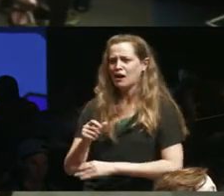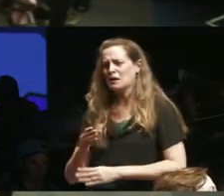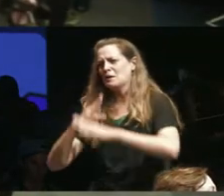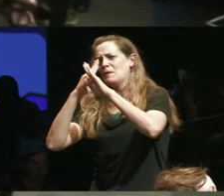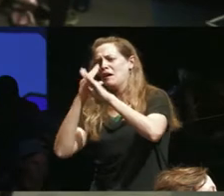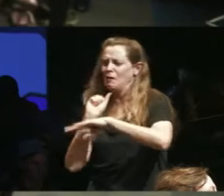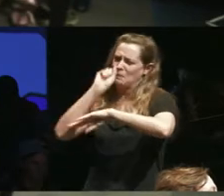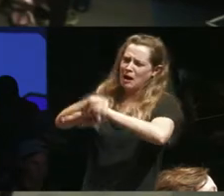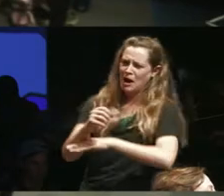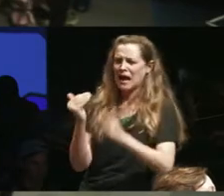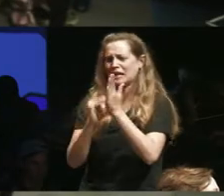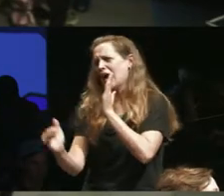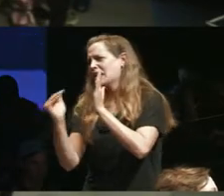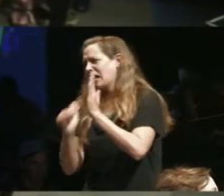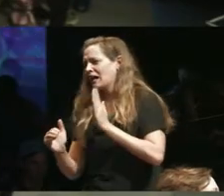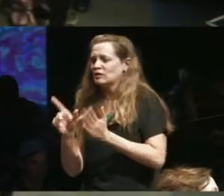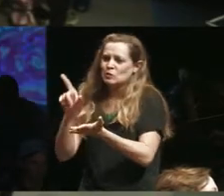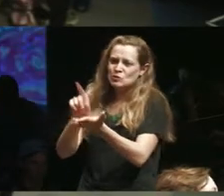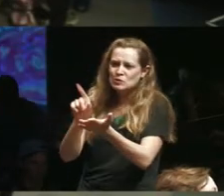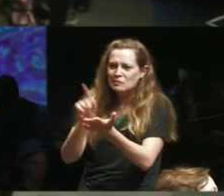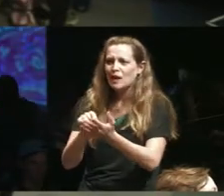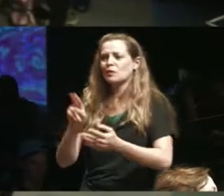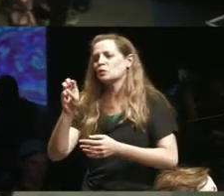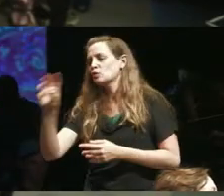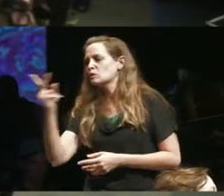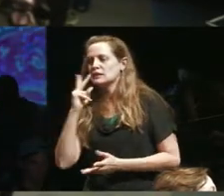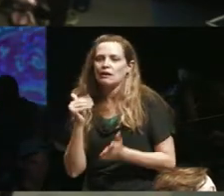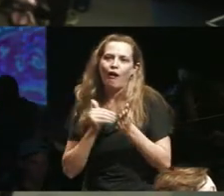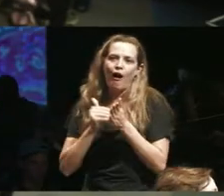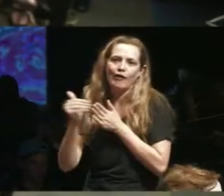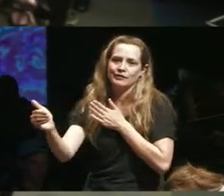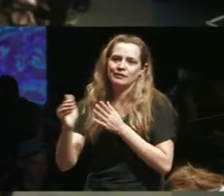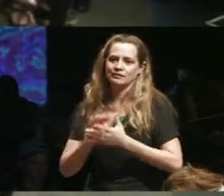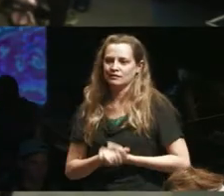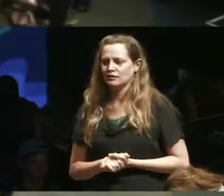that we see in the newspaper and in the news all the time so there's not one